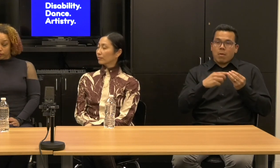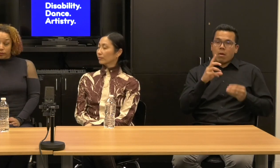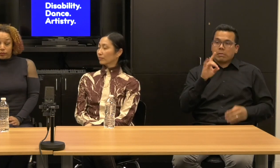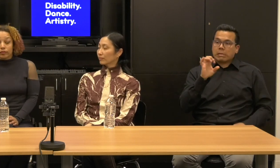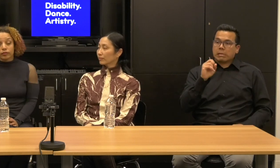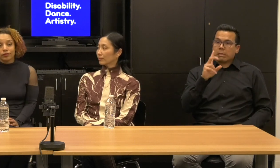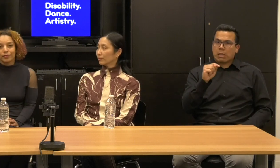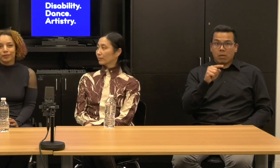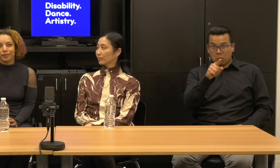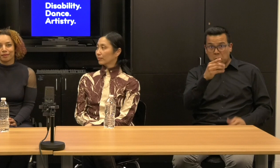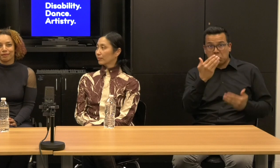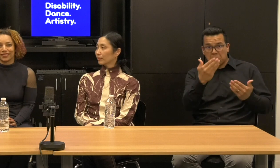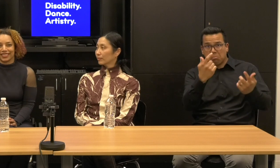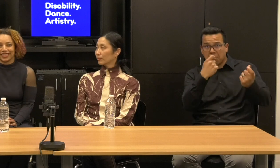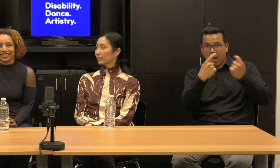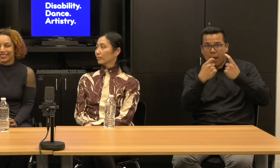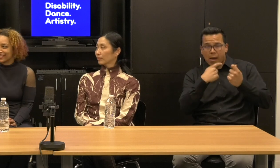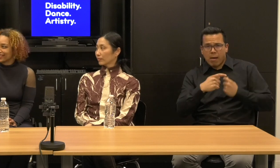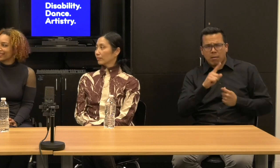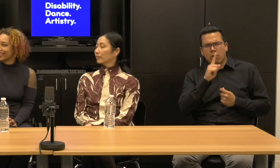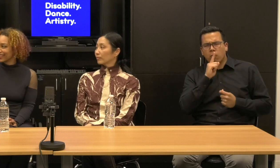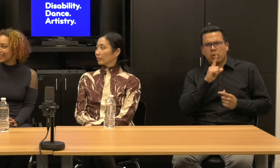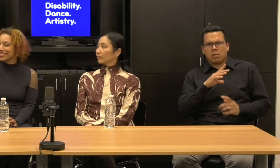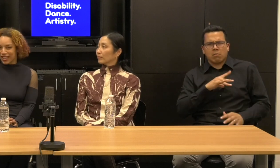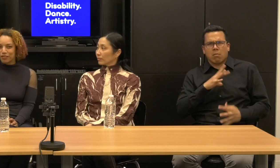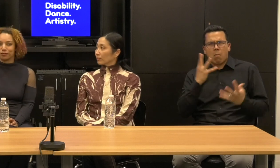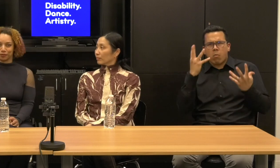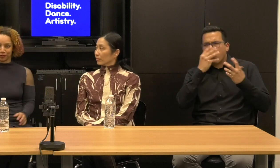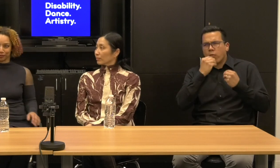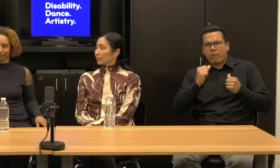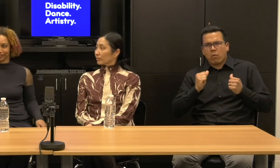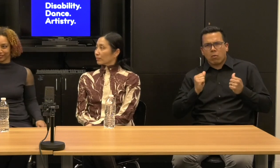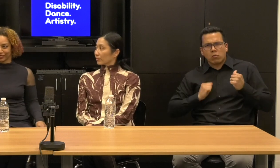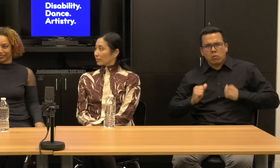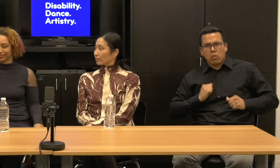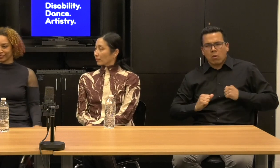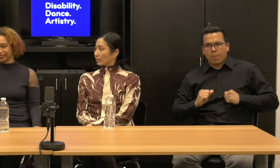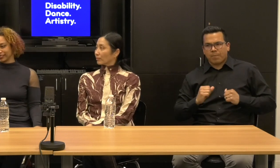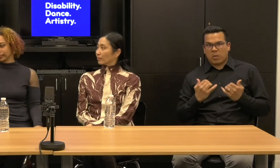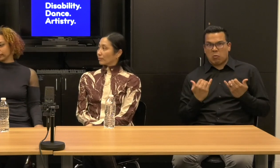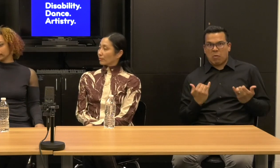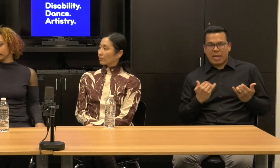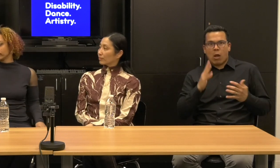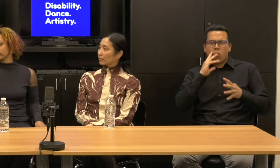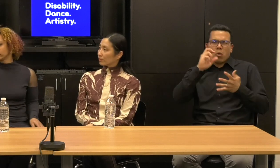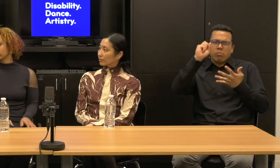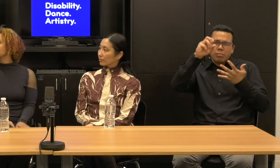There's like, it's such a rich production that we're not going to be able to get it out right now. Right.